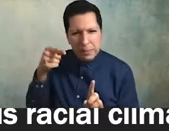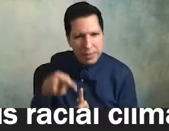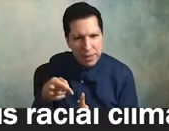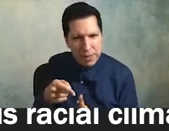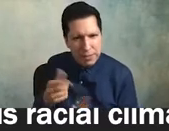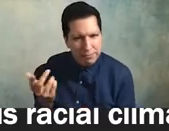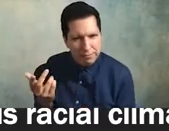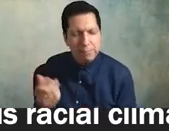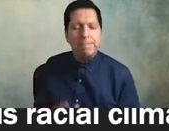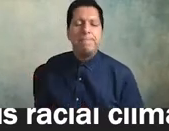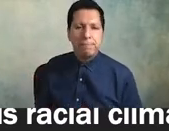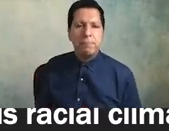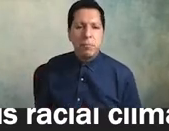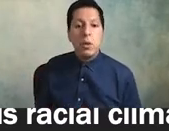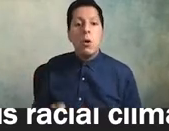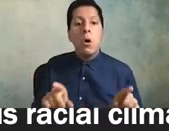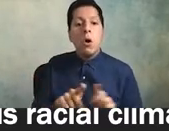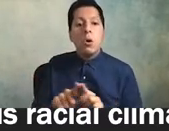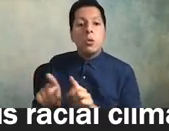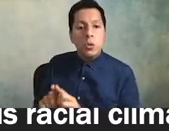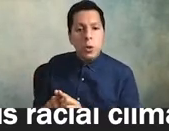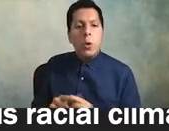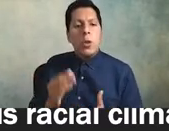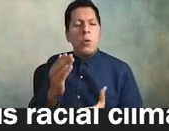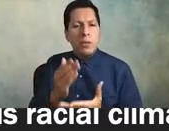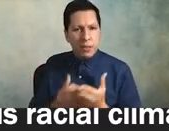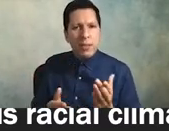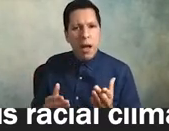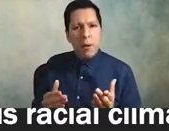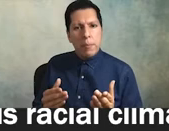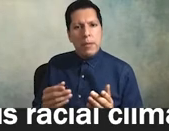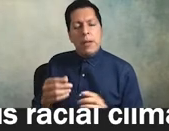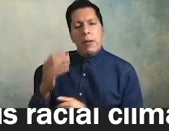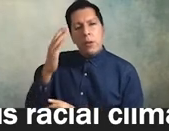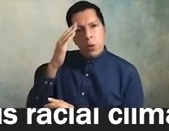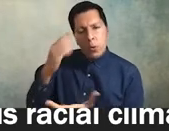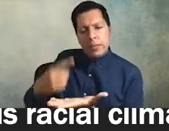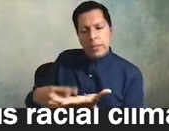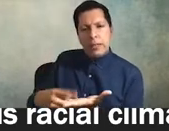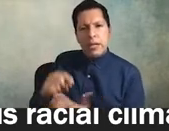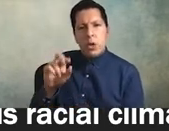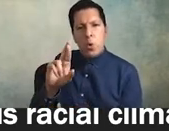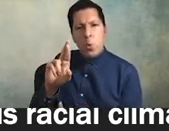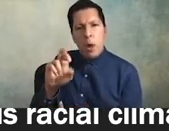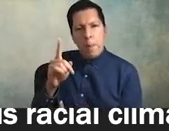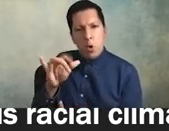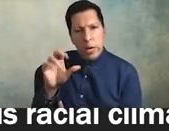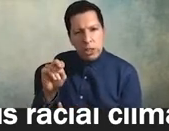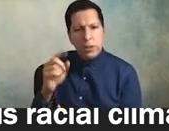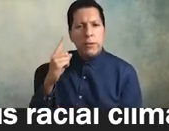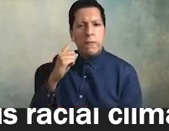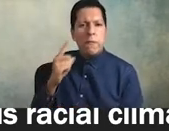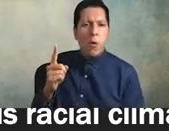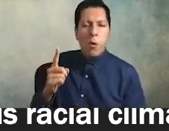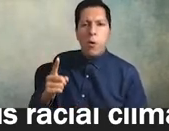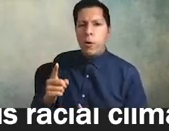uh an attention to reparations reparations for historical negligence inequity harm and violence